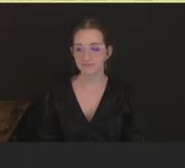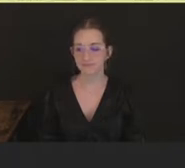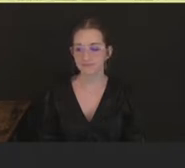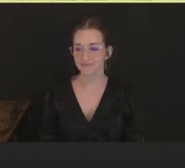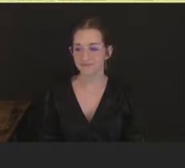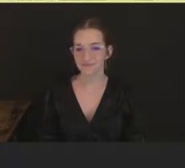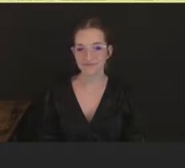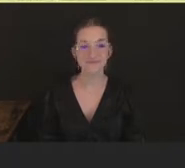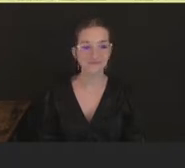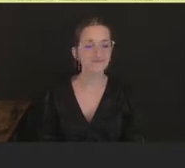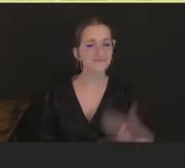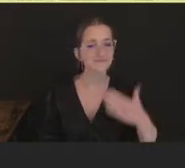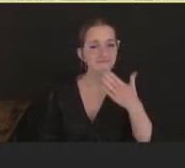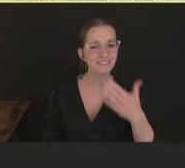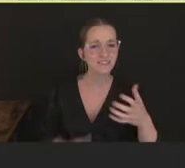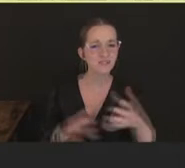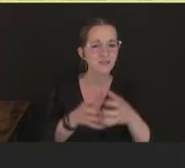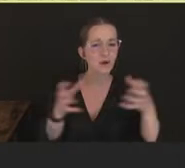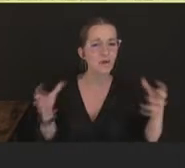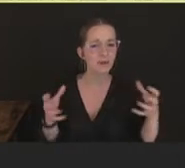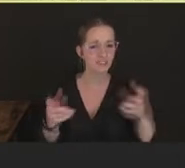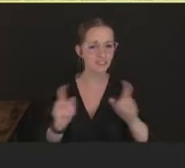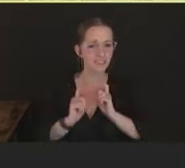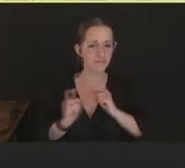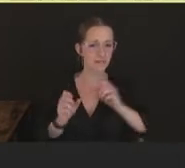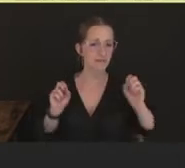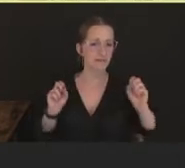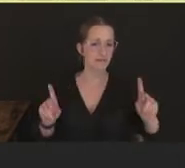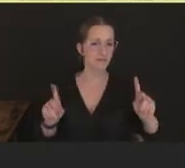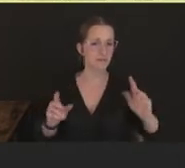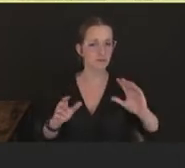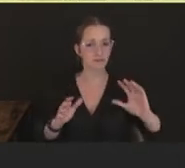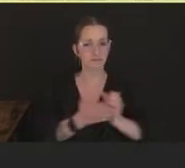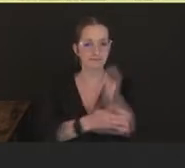Thanks so much for the opportunity of presenting to this group. I'm Rosalind Carter,